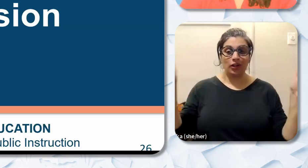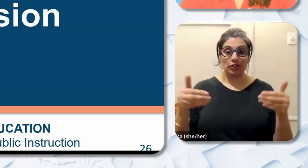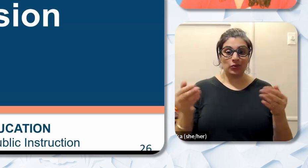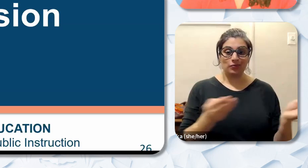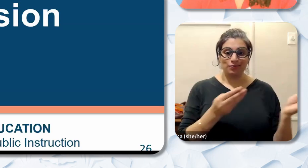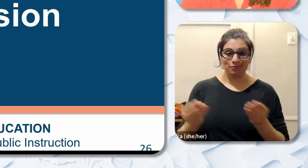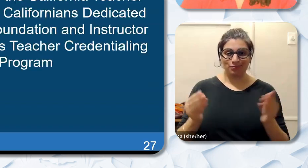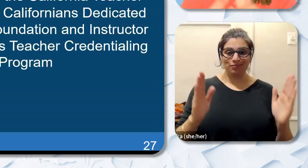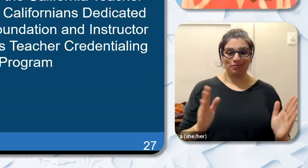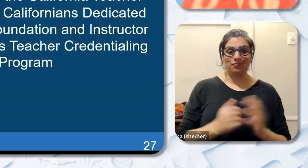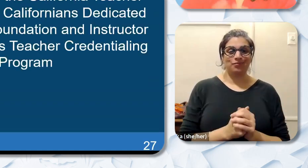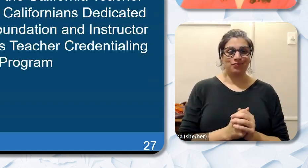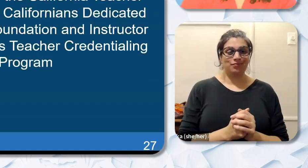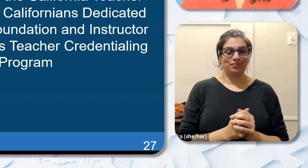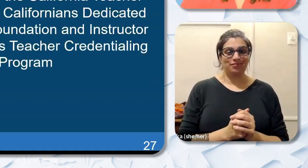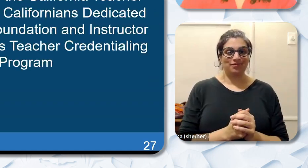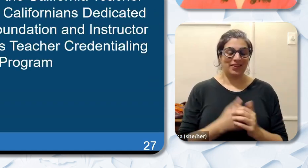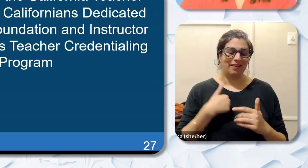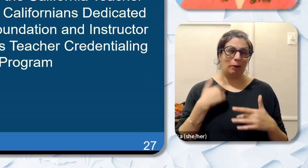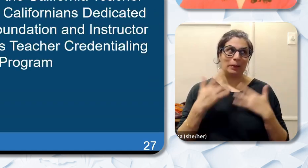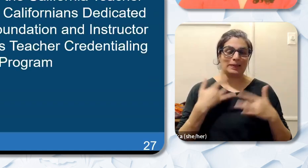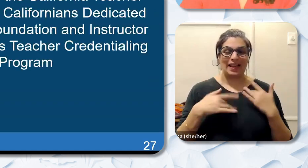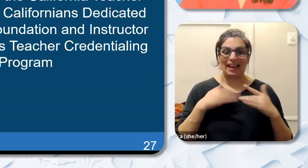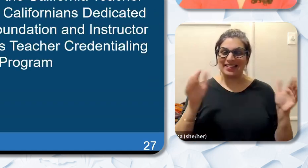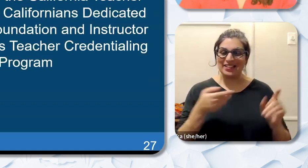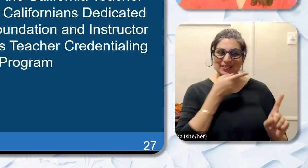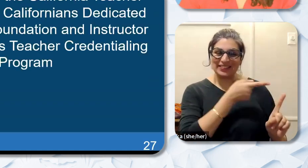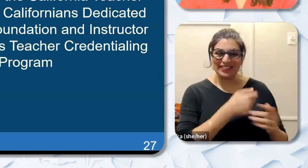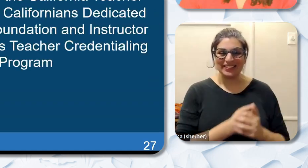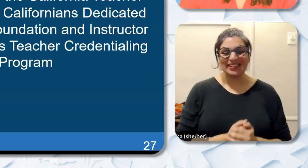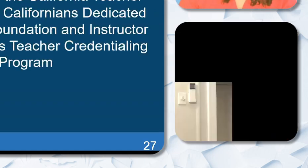panel discussion who I'm also really excited to introduce today. And it looks like we have